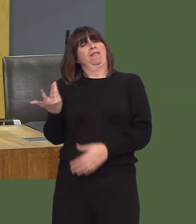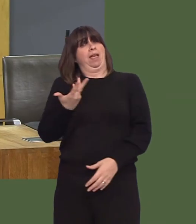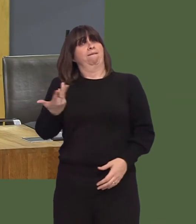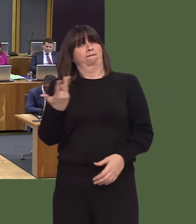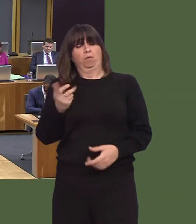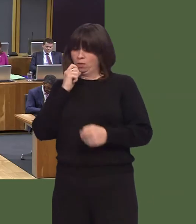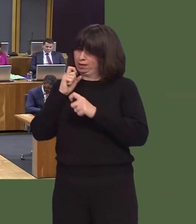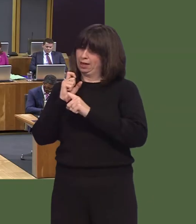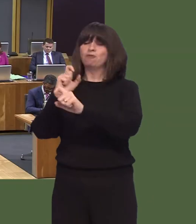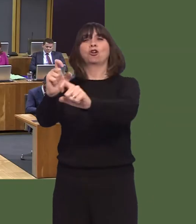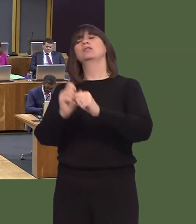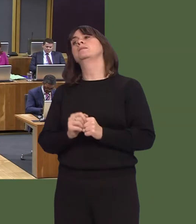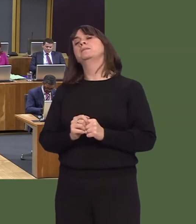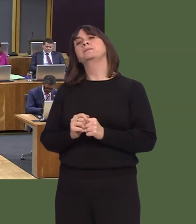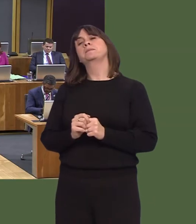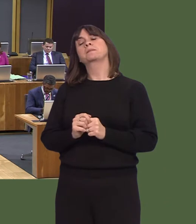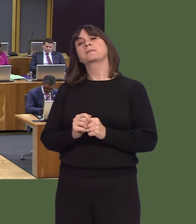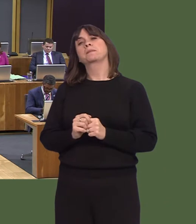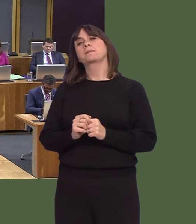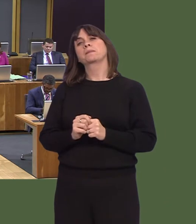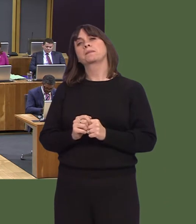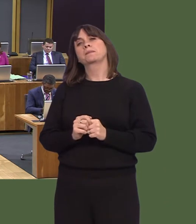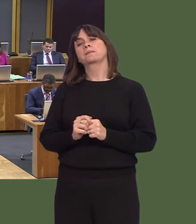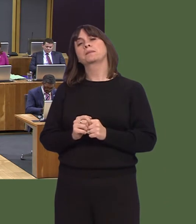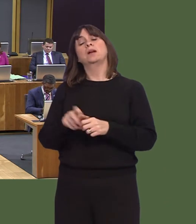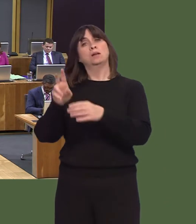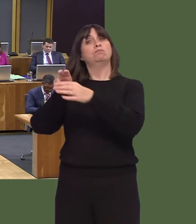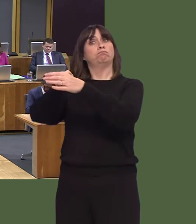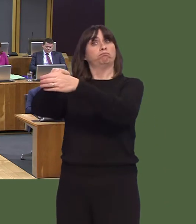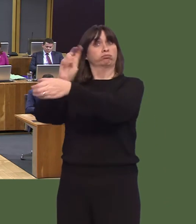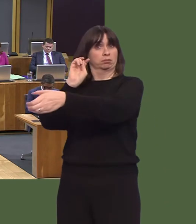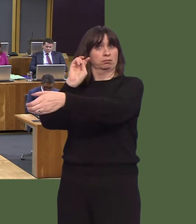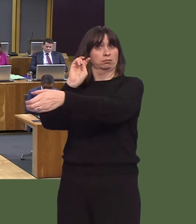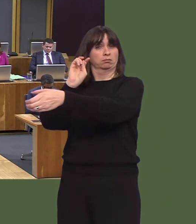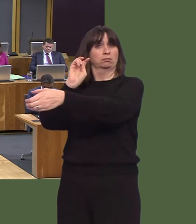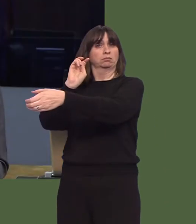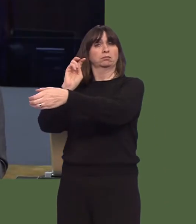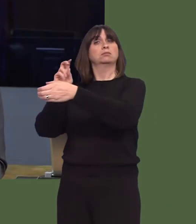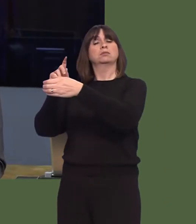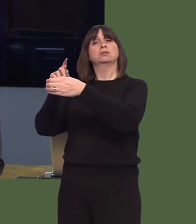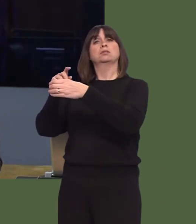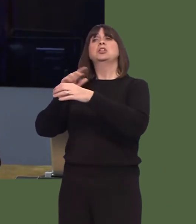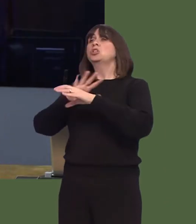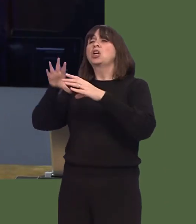But one of the opportunities that Brexit offers to us if we are not part of the single market